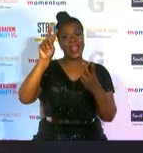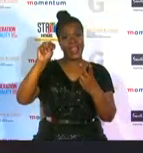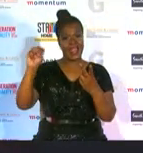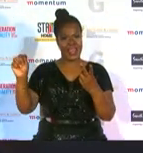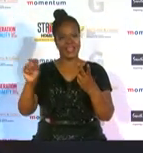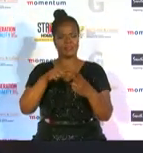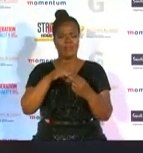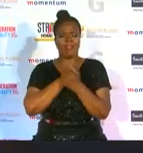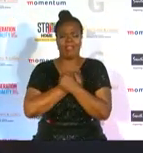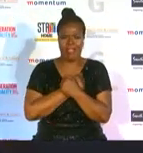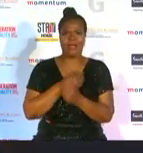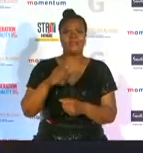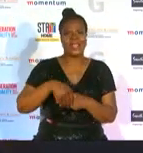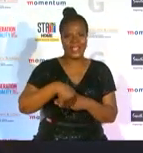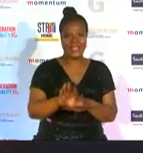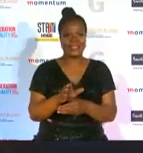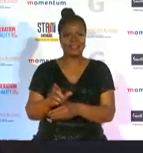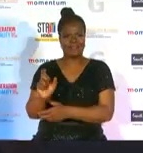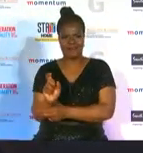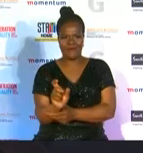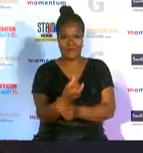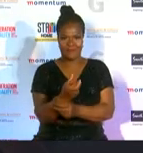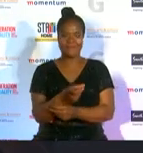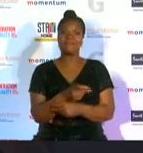and golf butler epitomizes the phrase dynamite